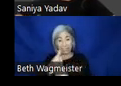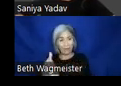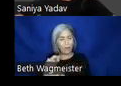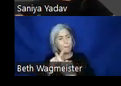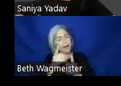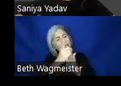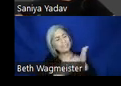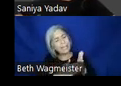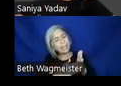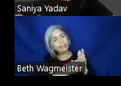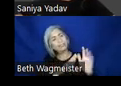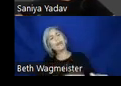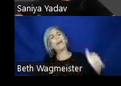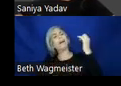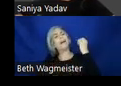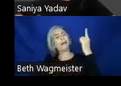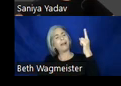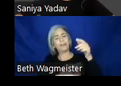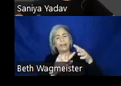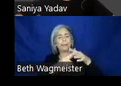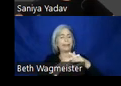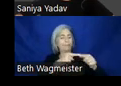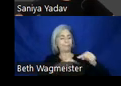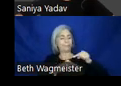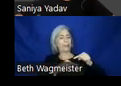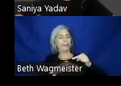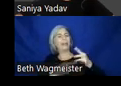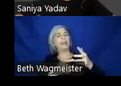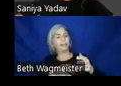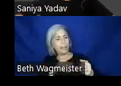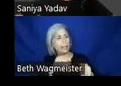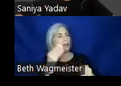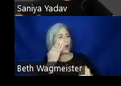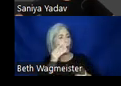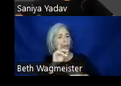and developers a head start by considering diverse needs and the component level early on.